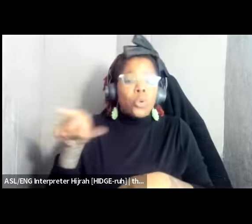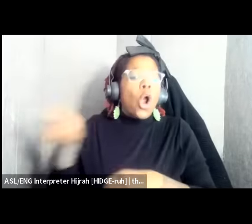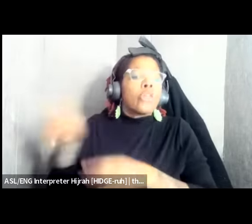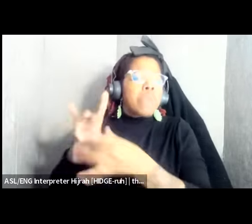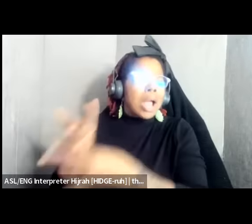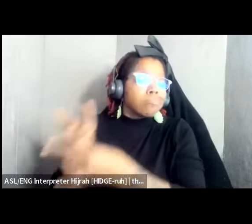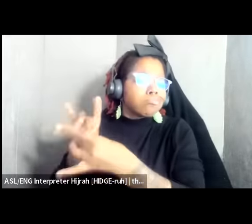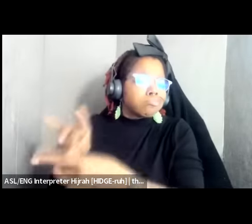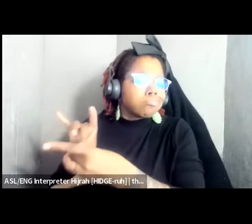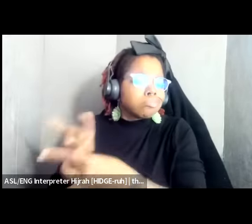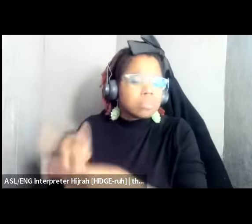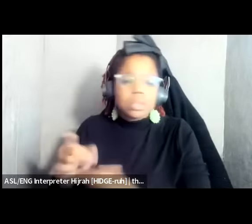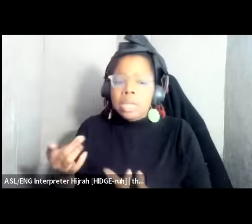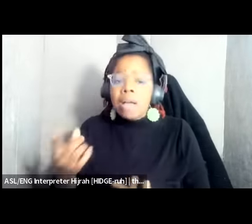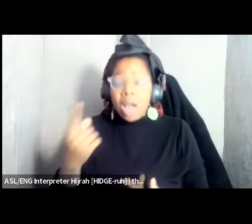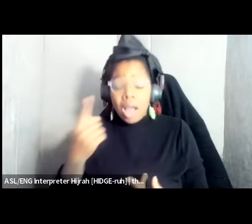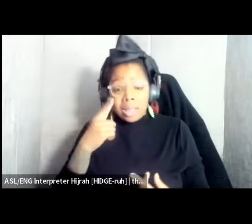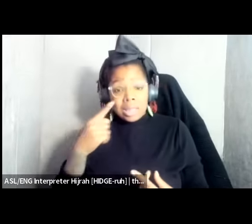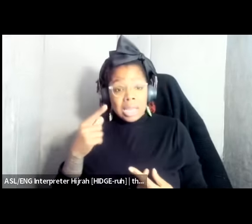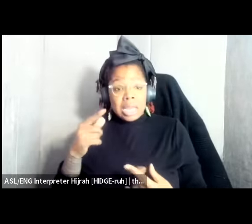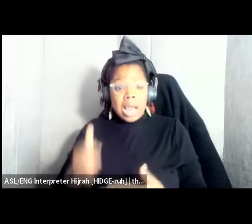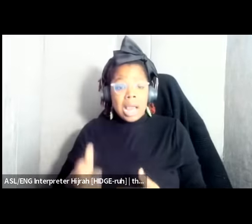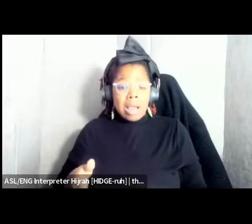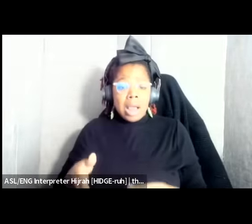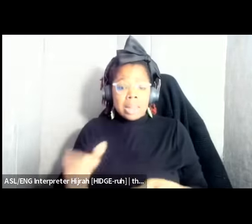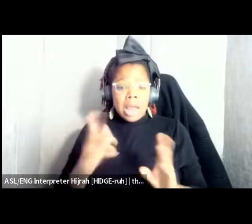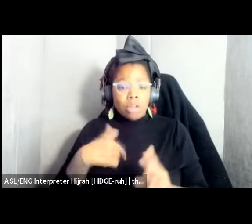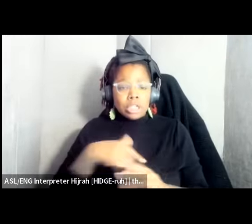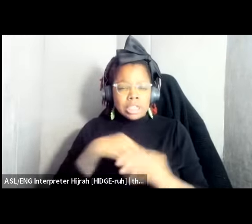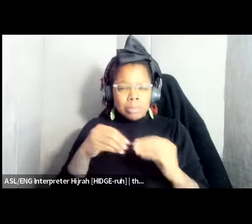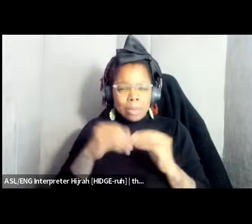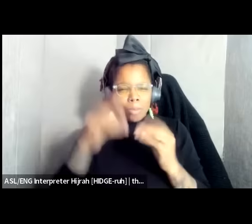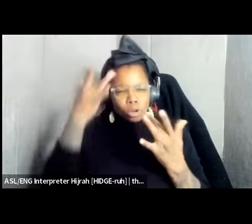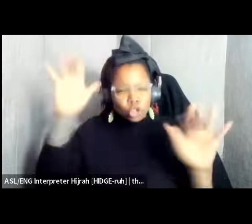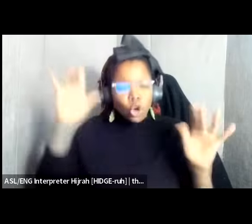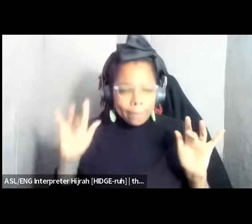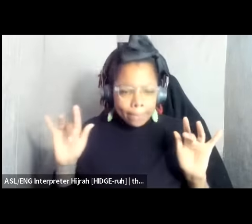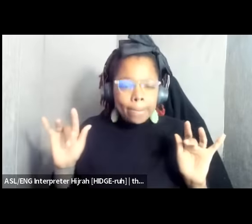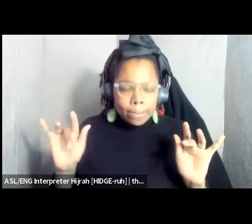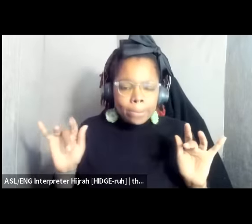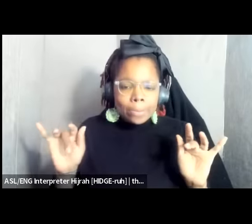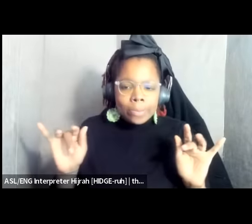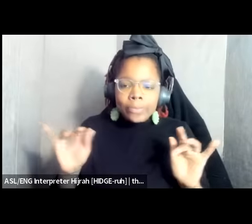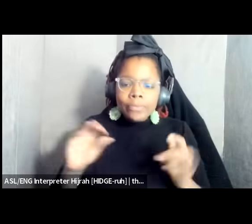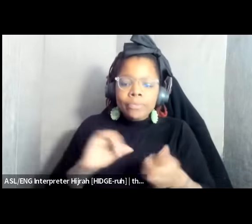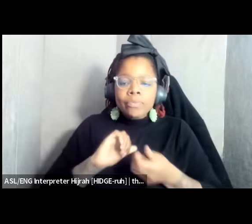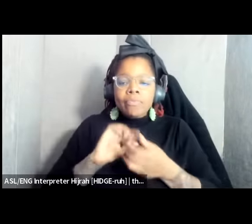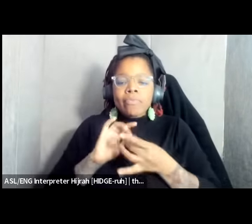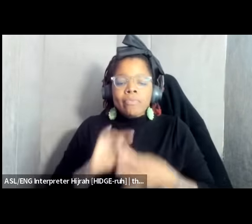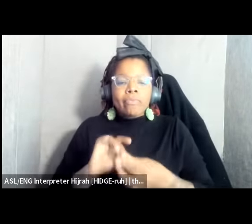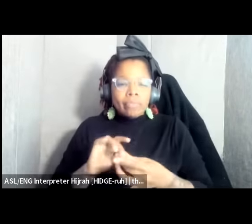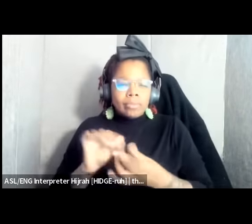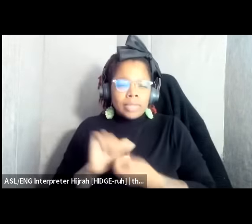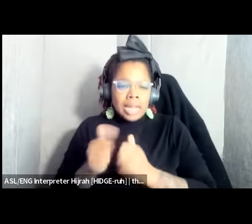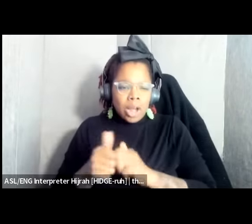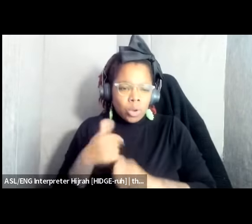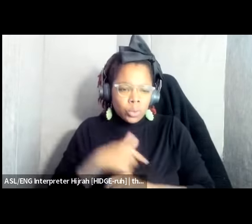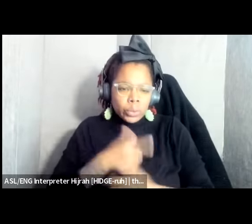and so I think it's making us more um more sharp uh around how we how we engage local politics and